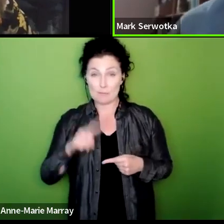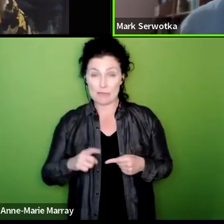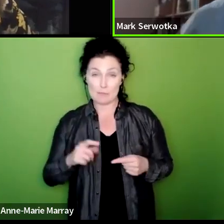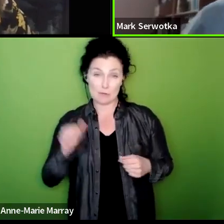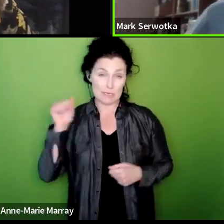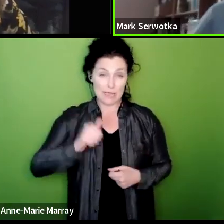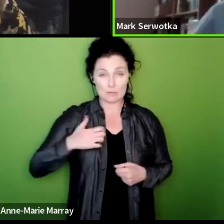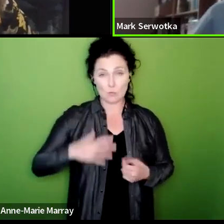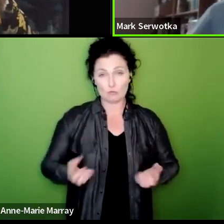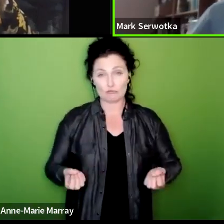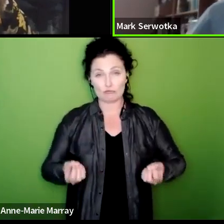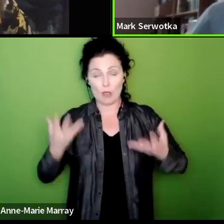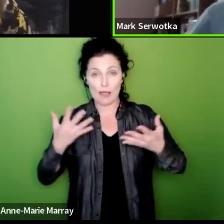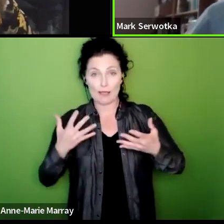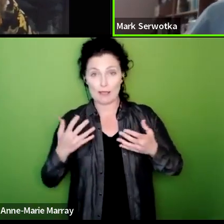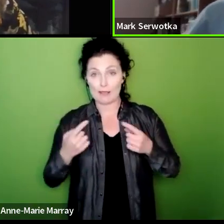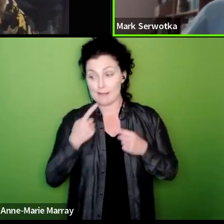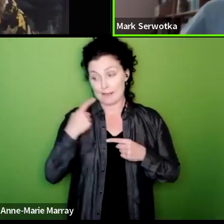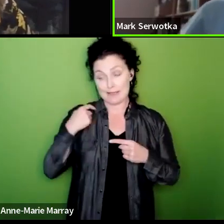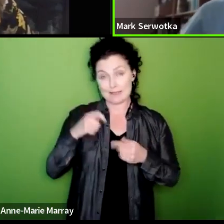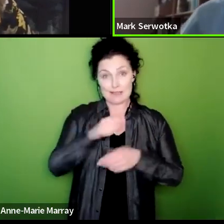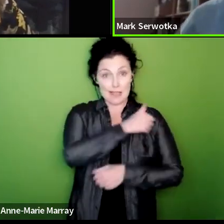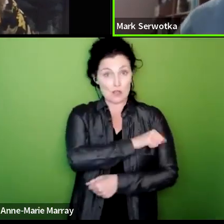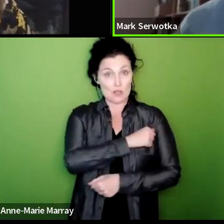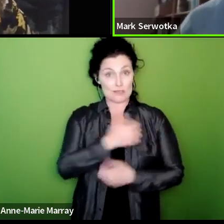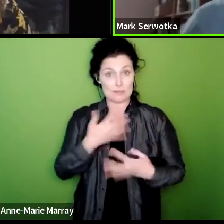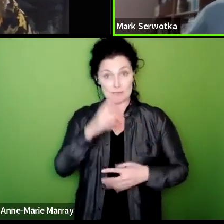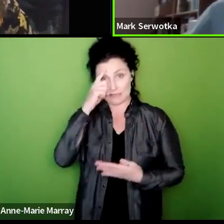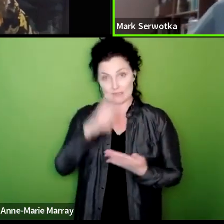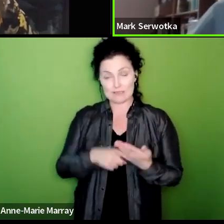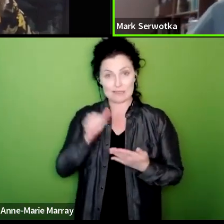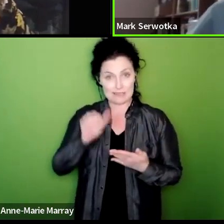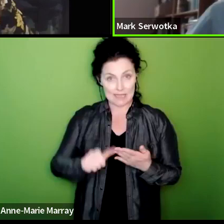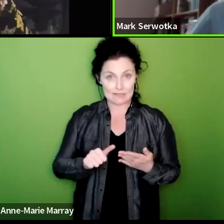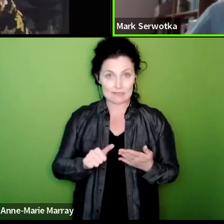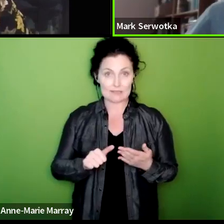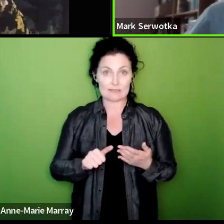day after nurses took that decision the day that firefighters confirmed their ballot in